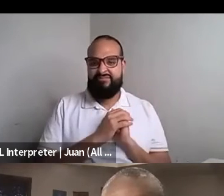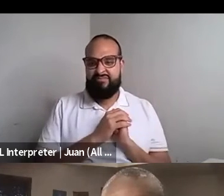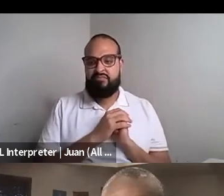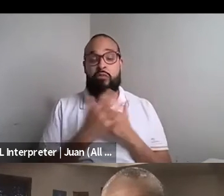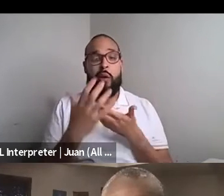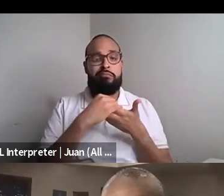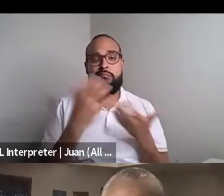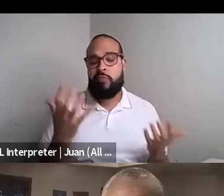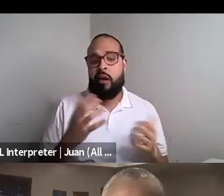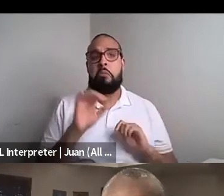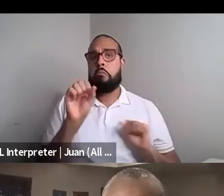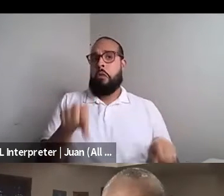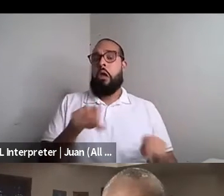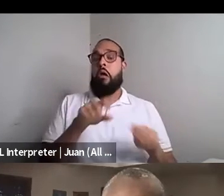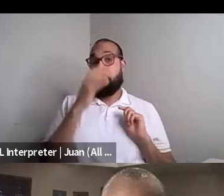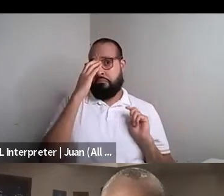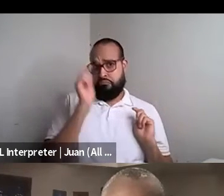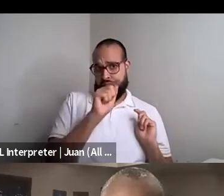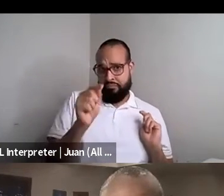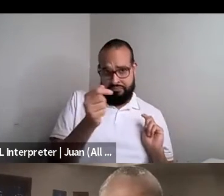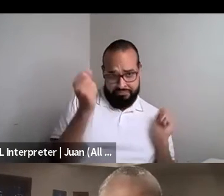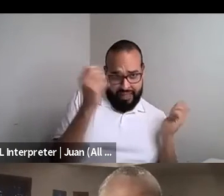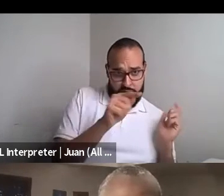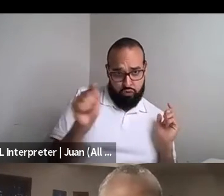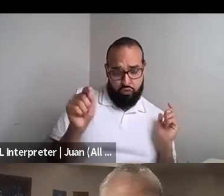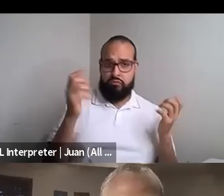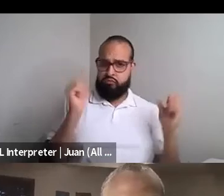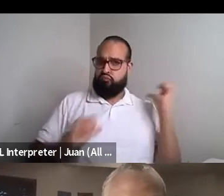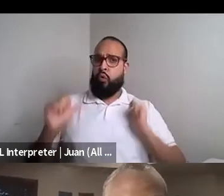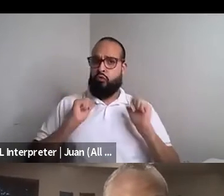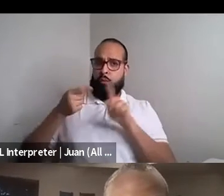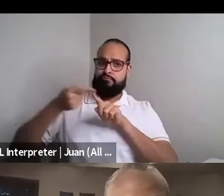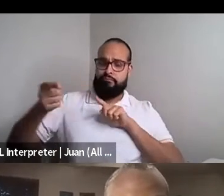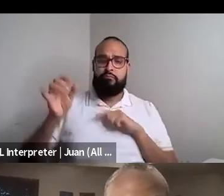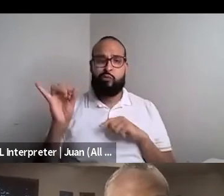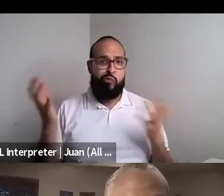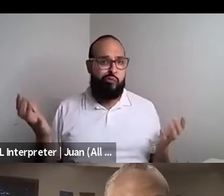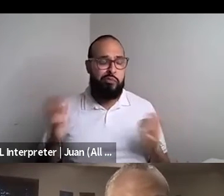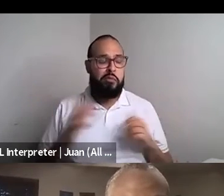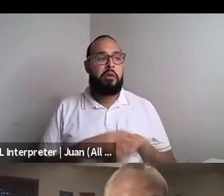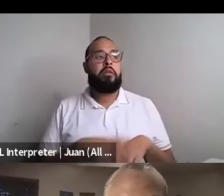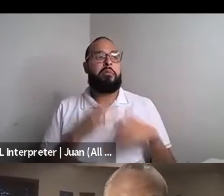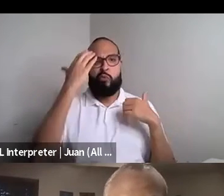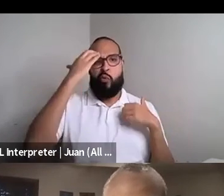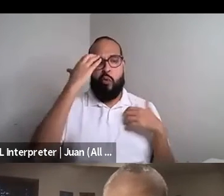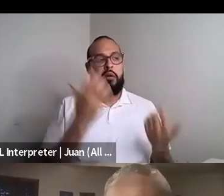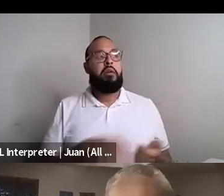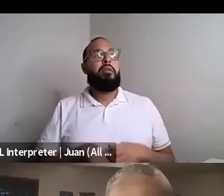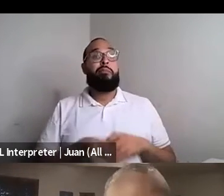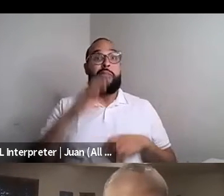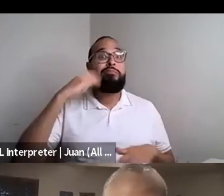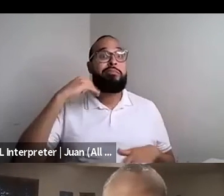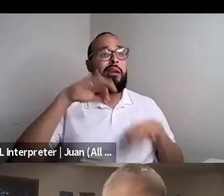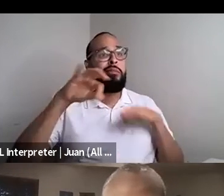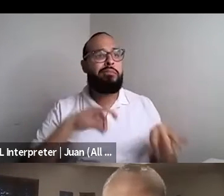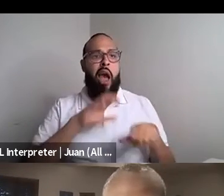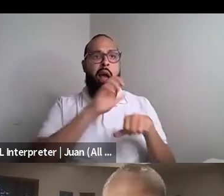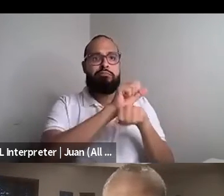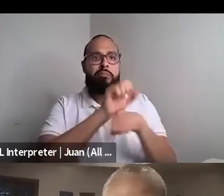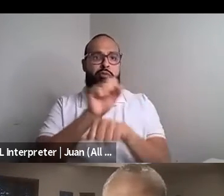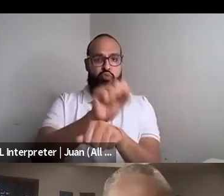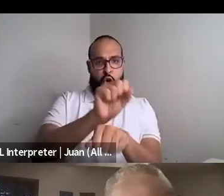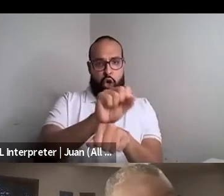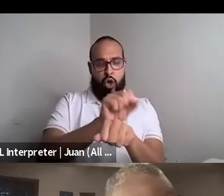Kenyon Farrow (he/him/his): You know, as a because I know several of you are also performers what it's like to also, you know, try to you know book gigs doing the work that you do on the stage. And if there's